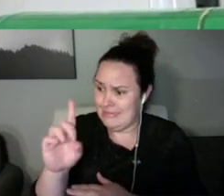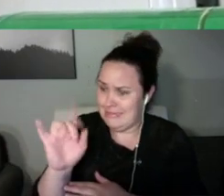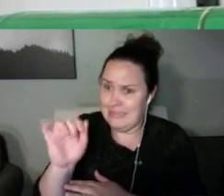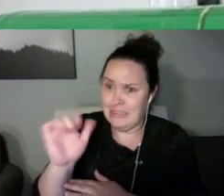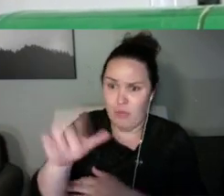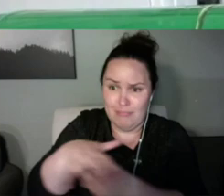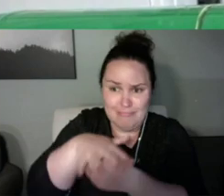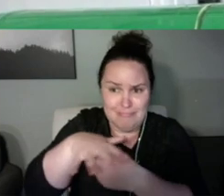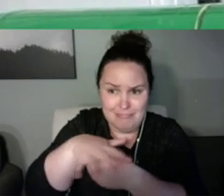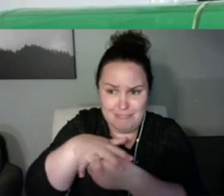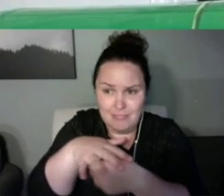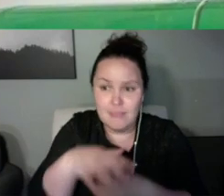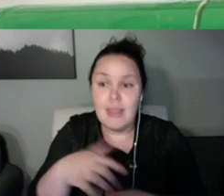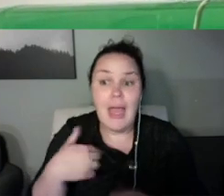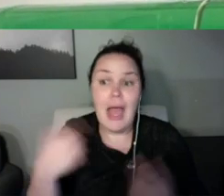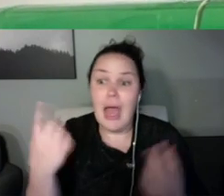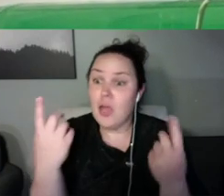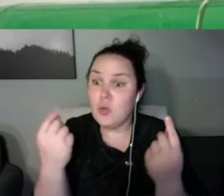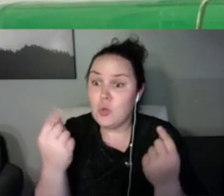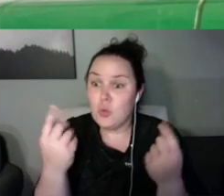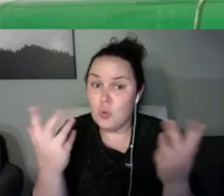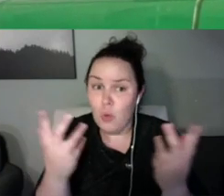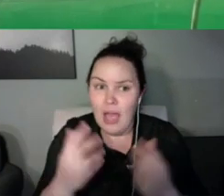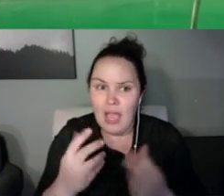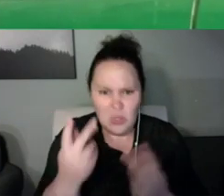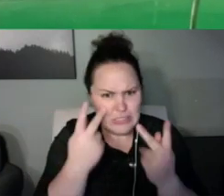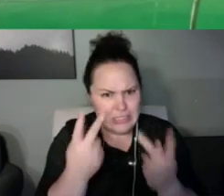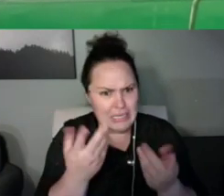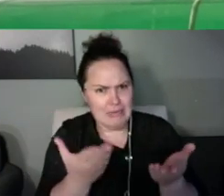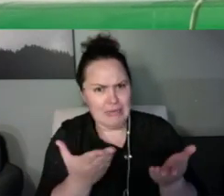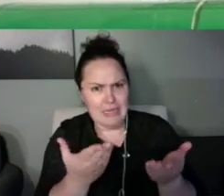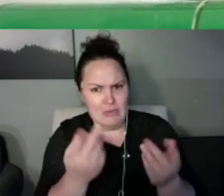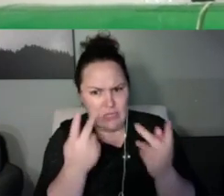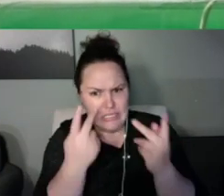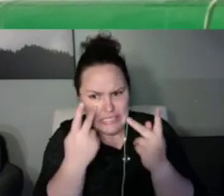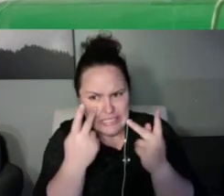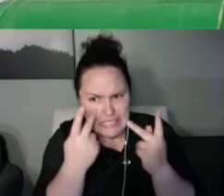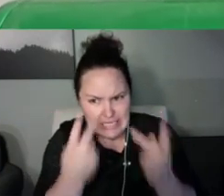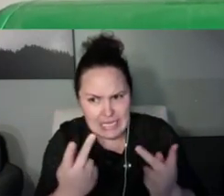I do this as you can see if you can see if you are low vision